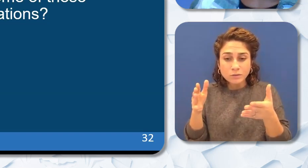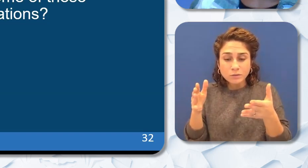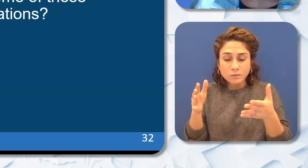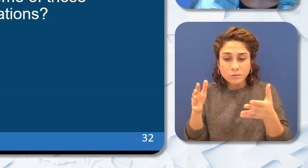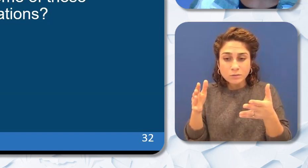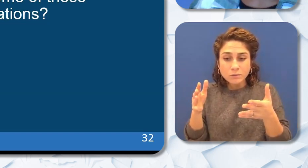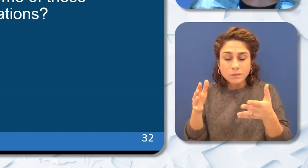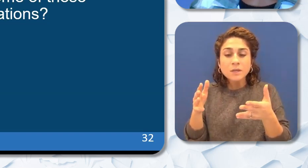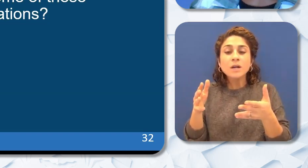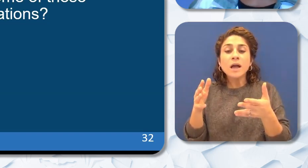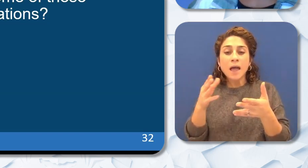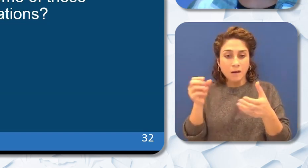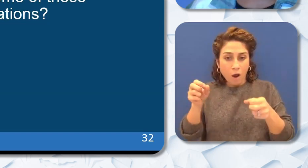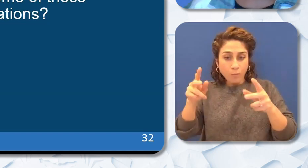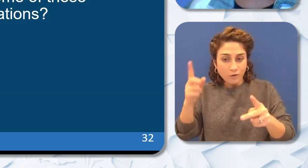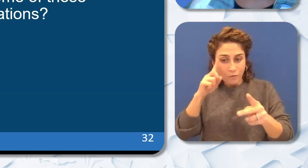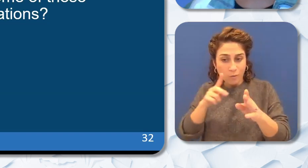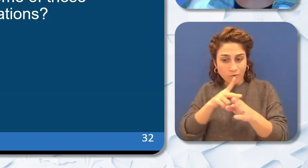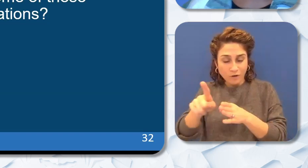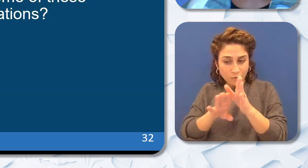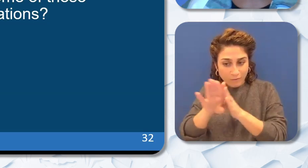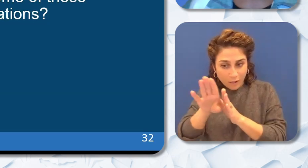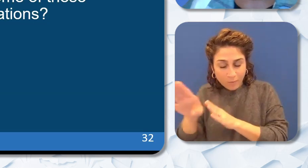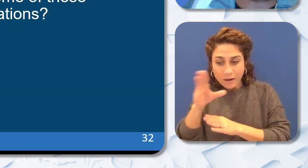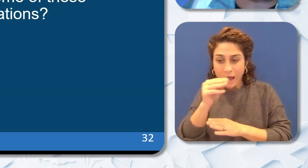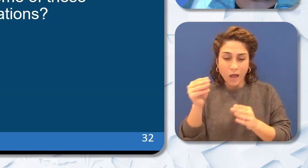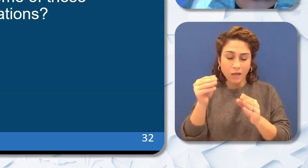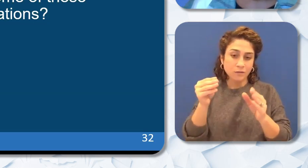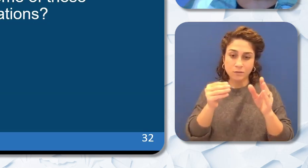and opportunities for professional development and growth through literacy coaches and reading